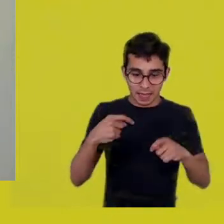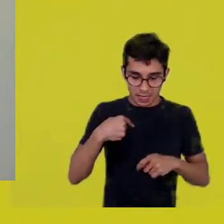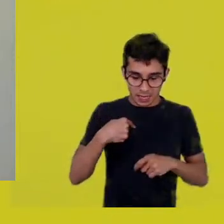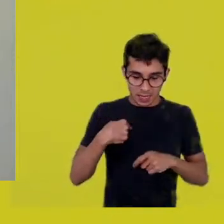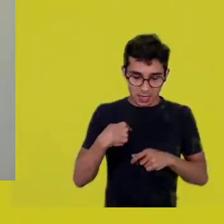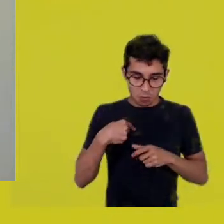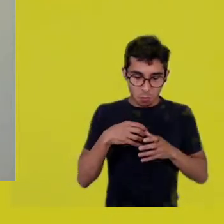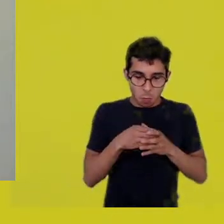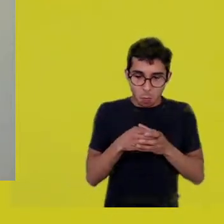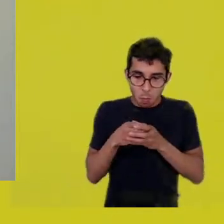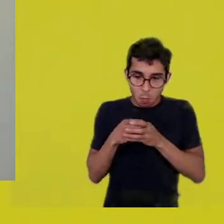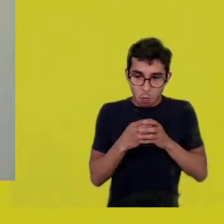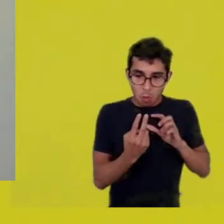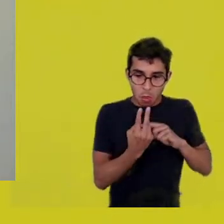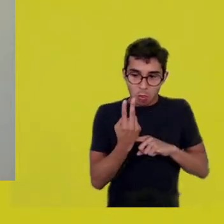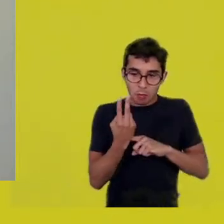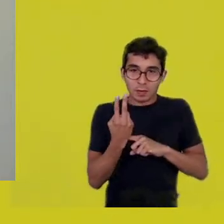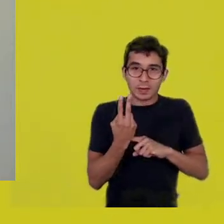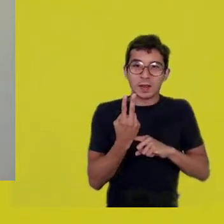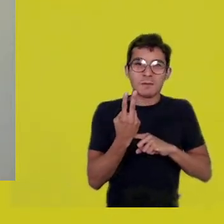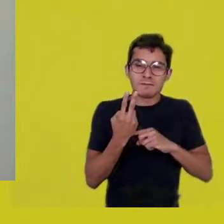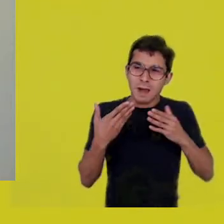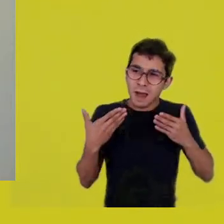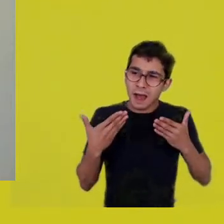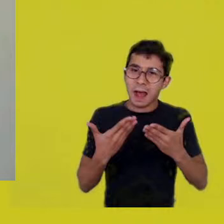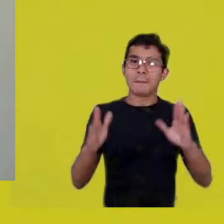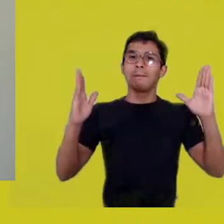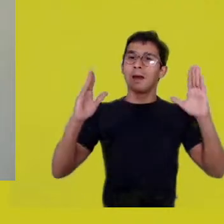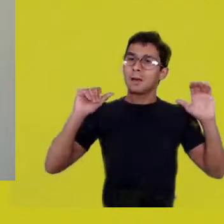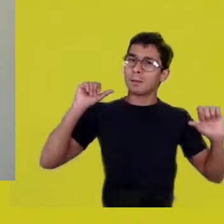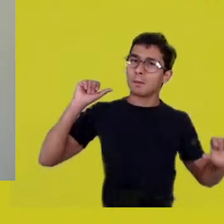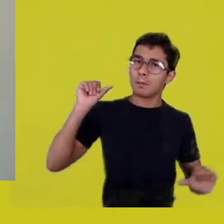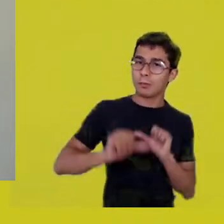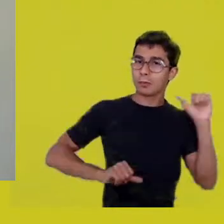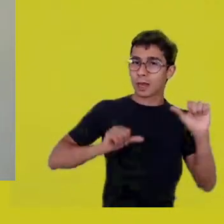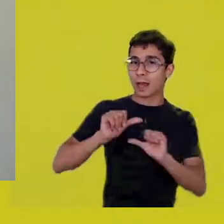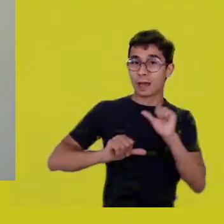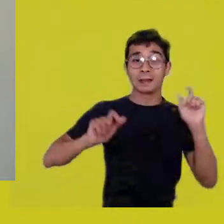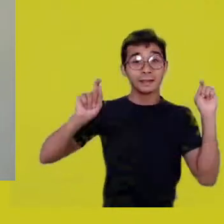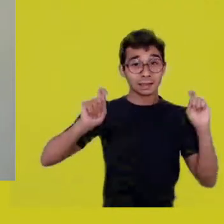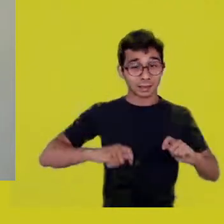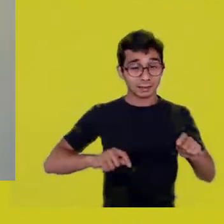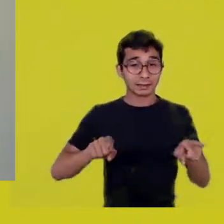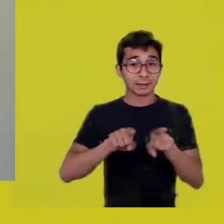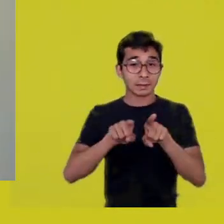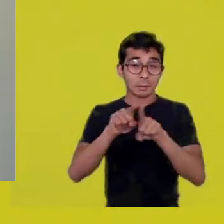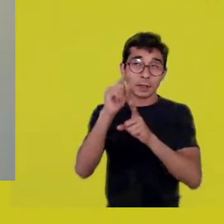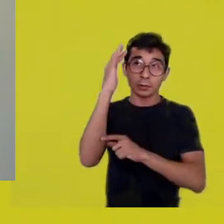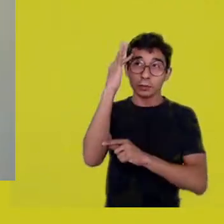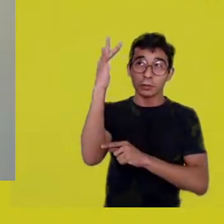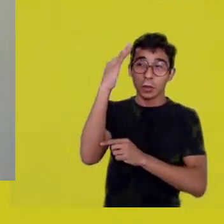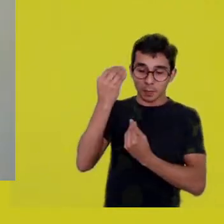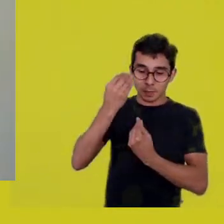and also to institute other places for life experience,